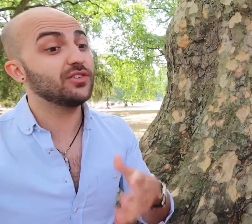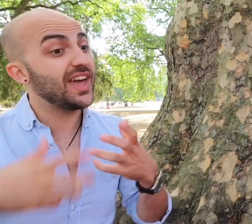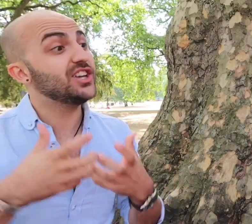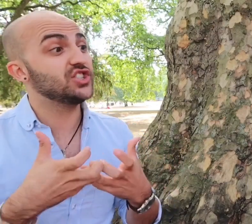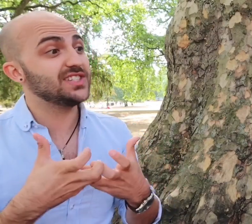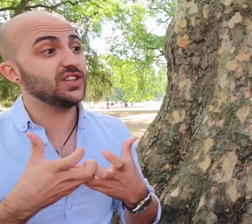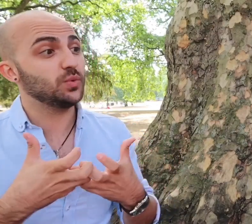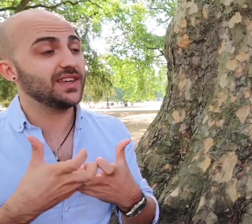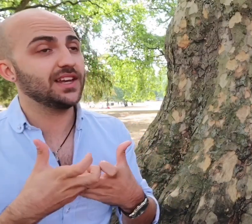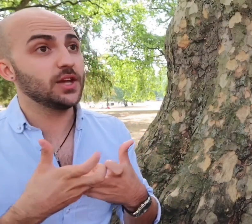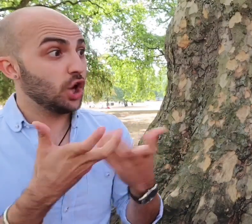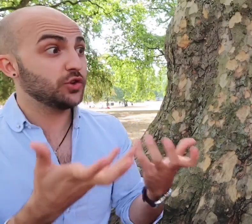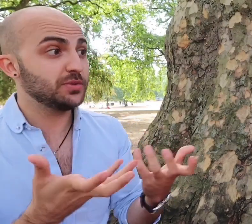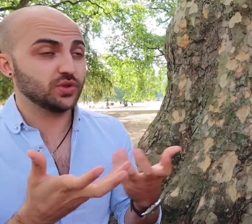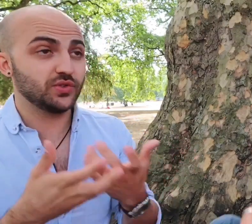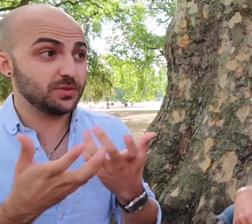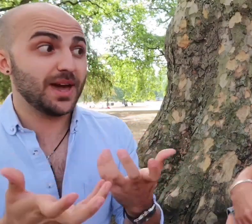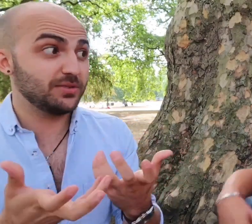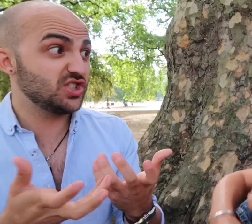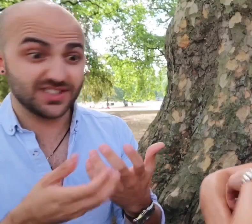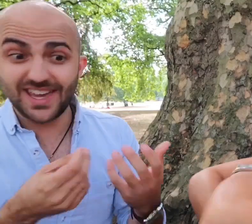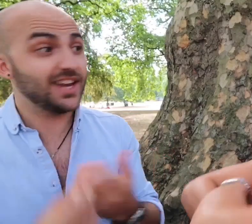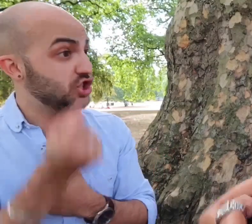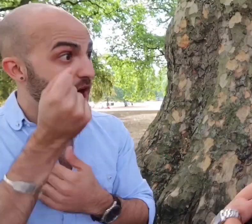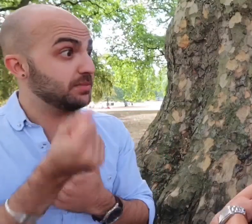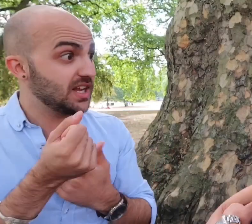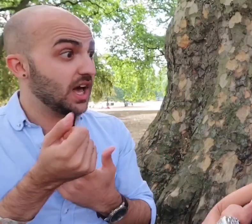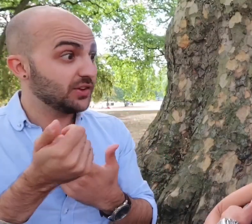there's agencies within hospitals to be able to just get an interpreter last